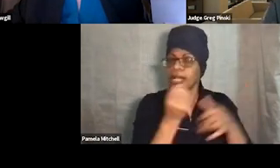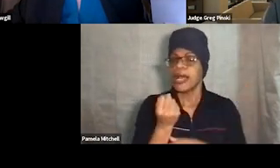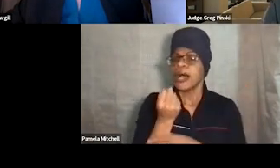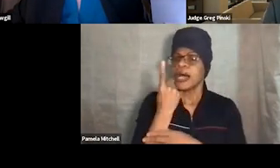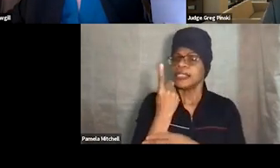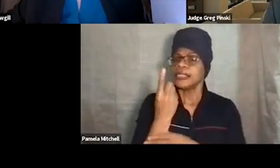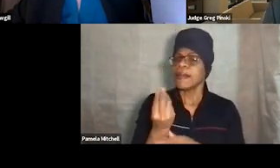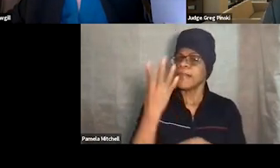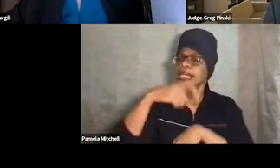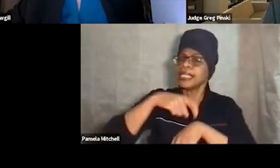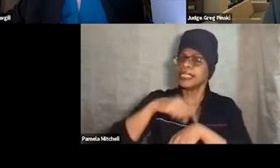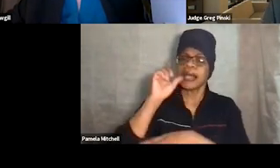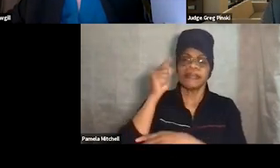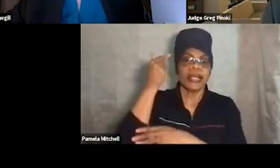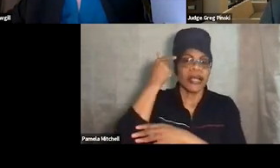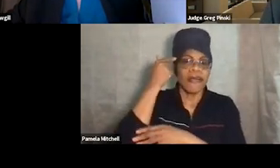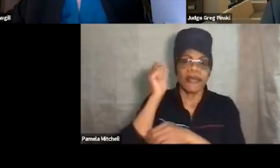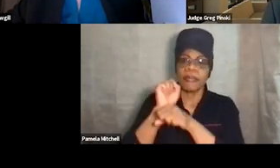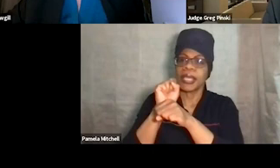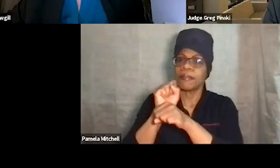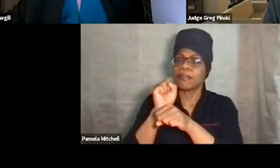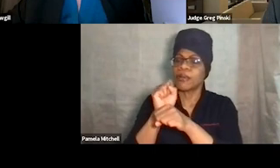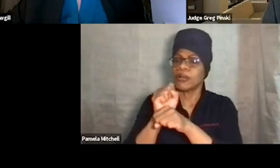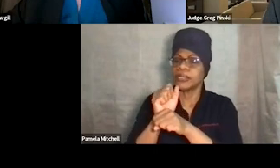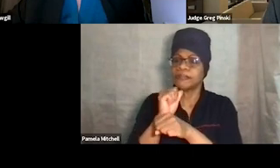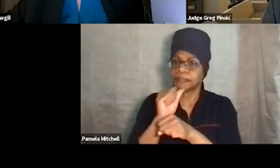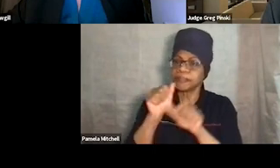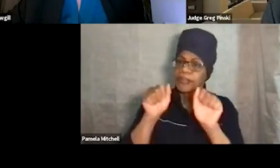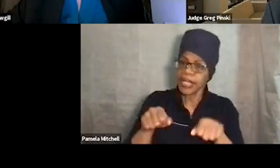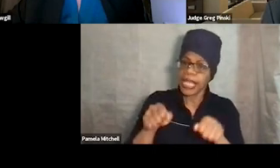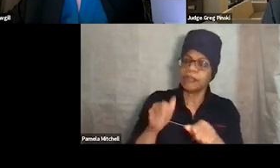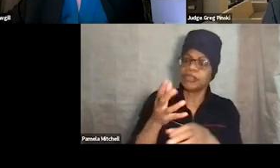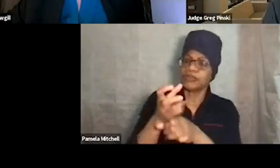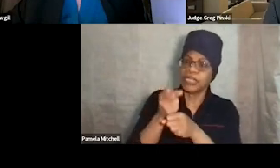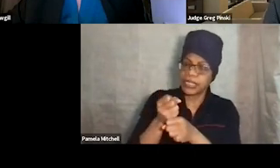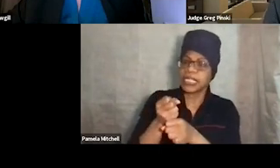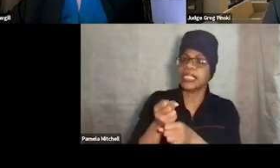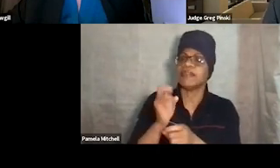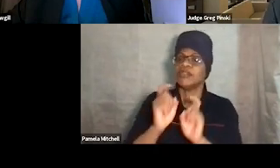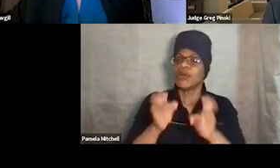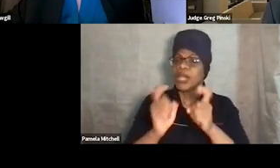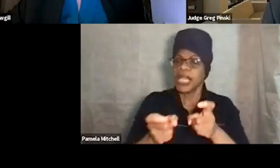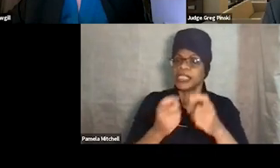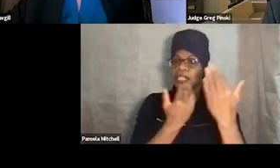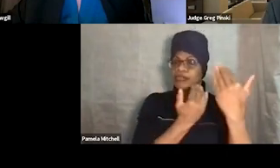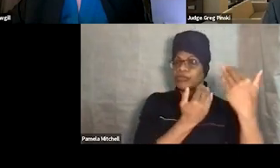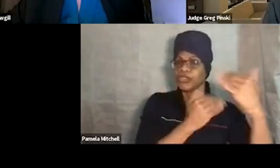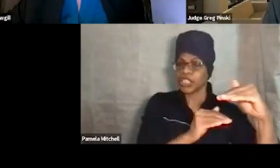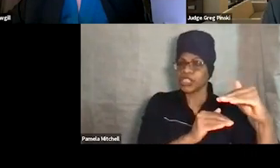government employees aren't able to go get donations, there's restrictions on judicial officers